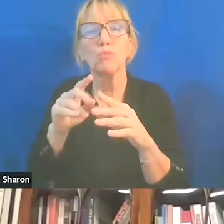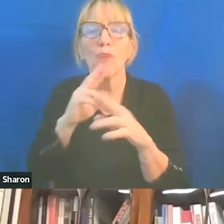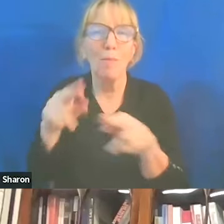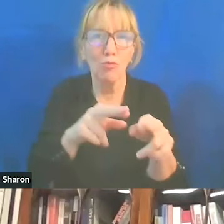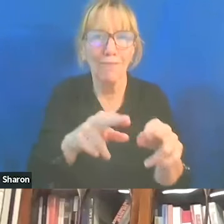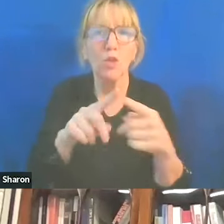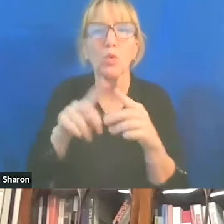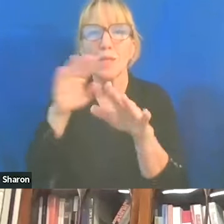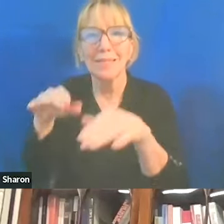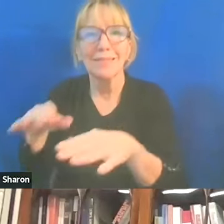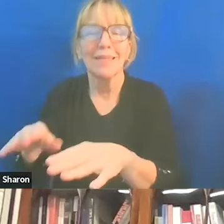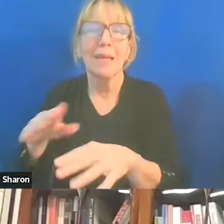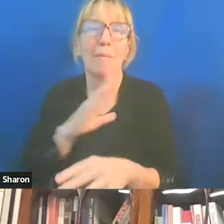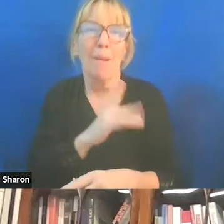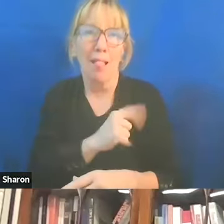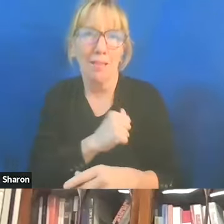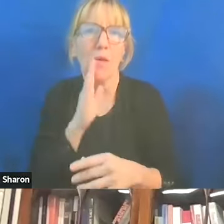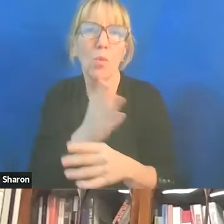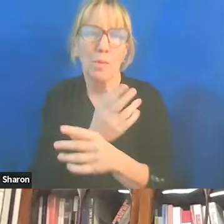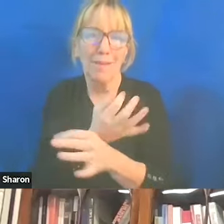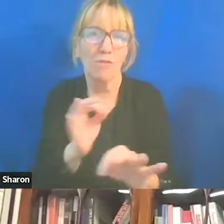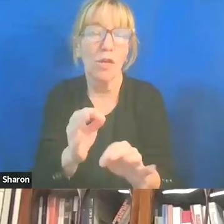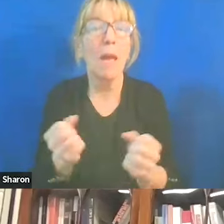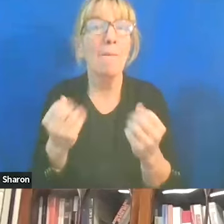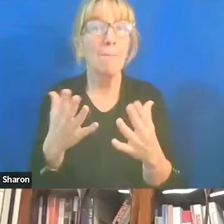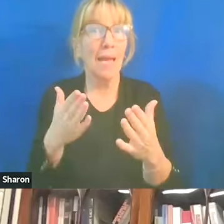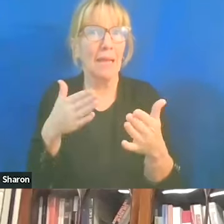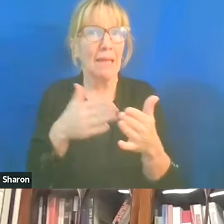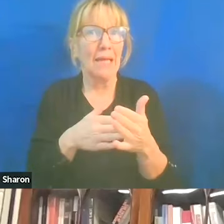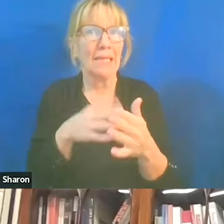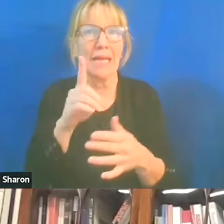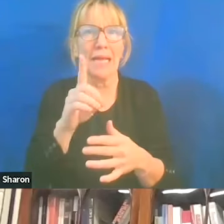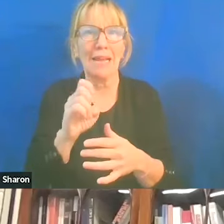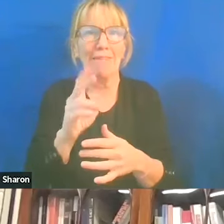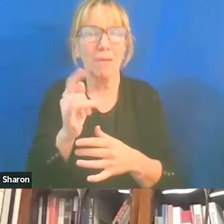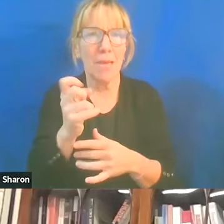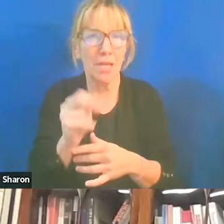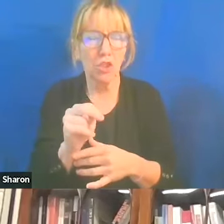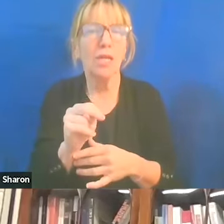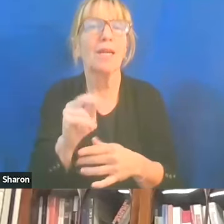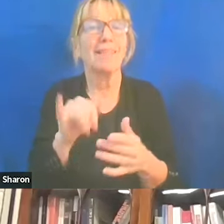And many, including the Anti-Defamation League, considered this slogan anti-Semitic.